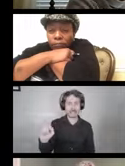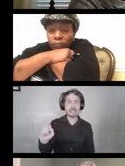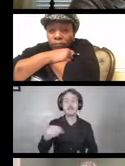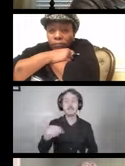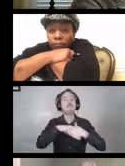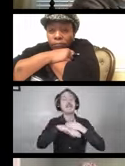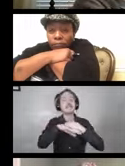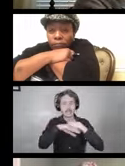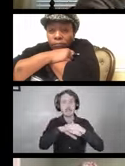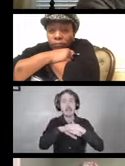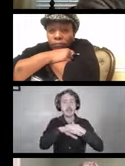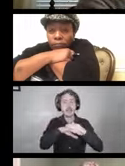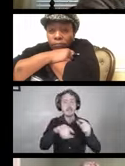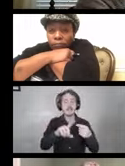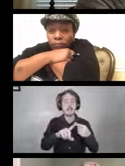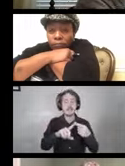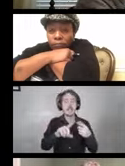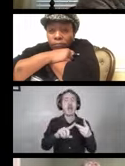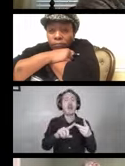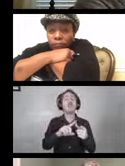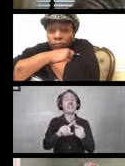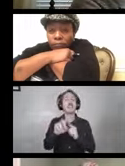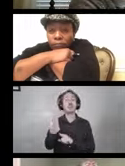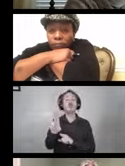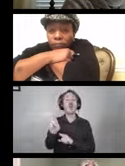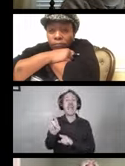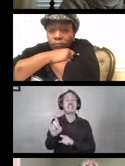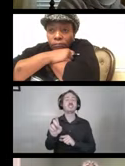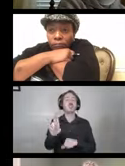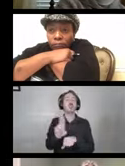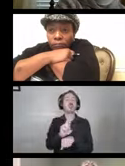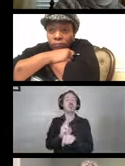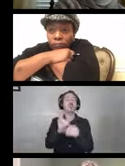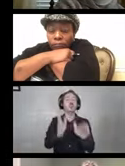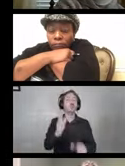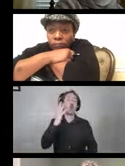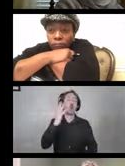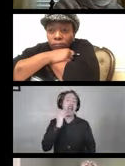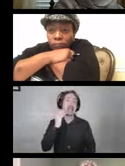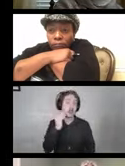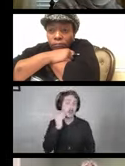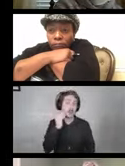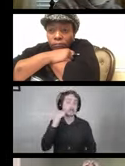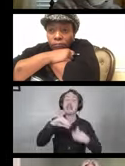and then looking at UX, user experience, and accessibility. We also provide braille services,